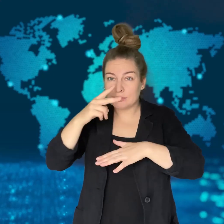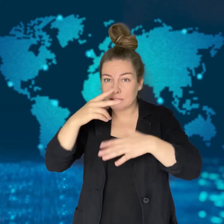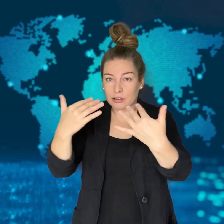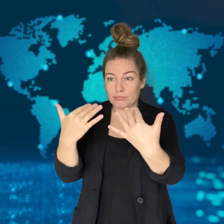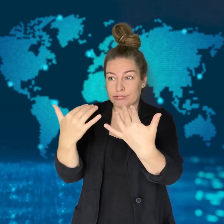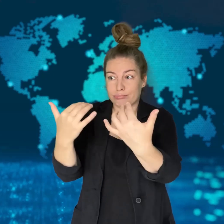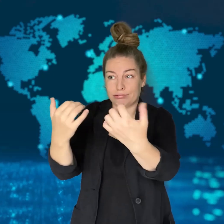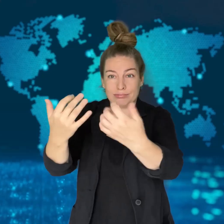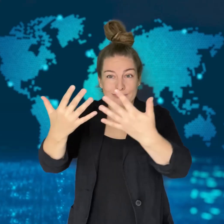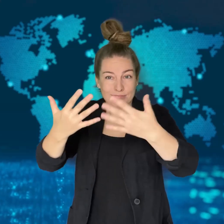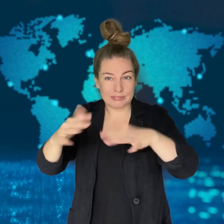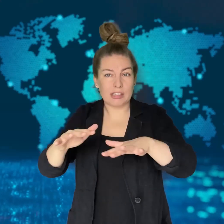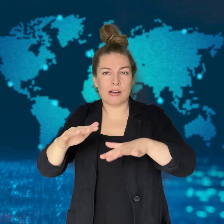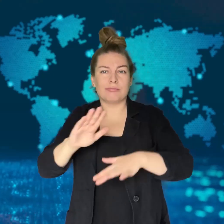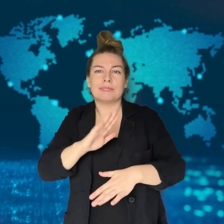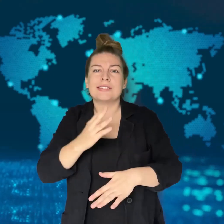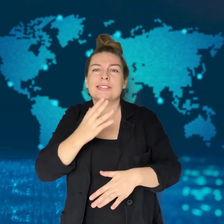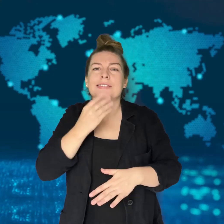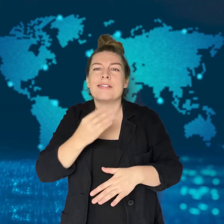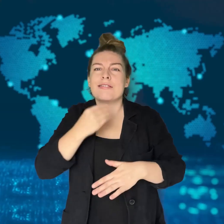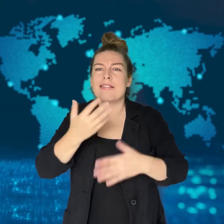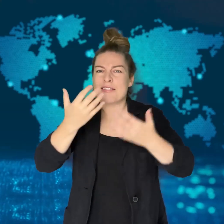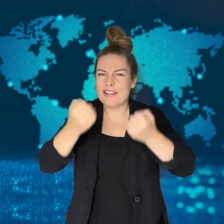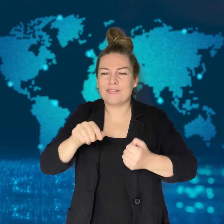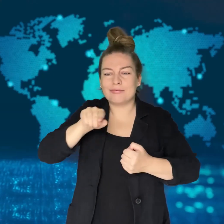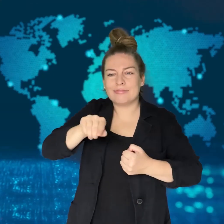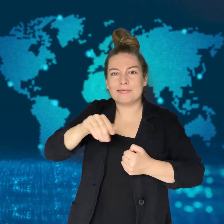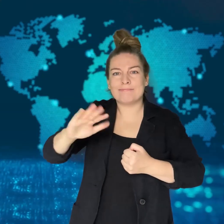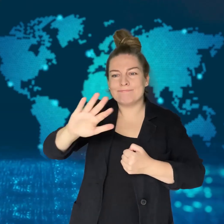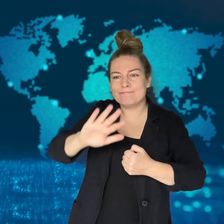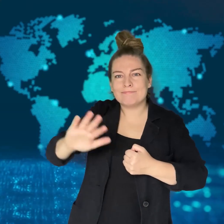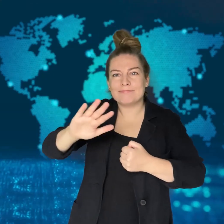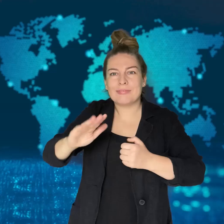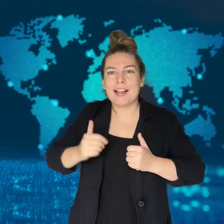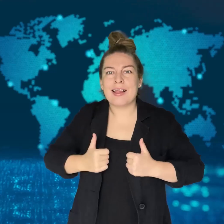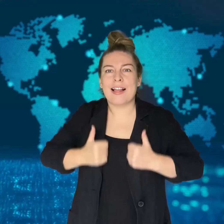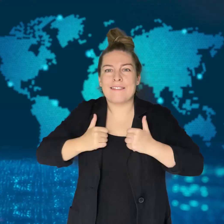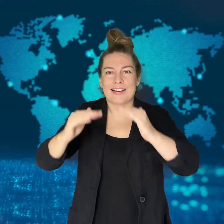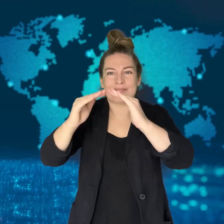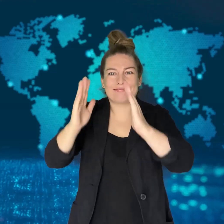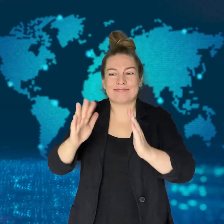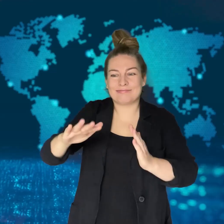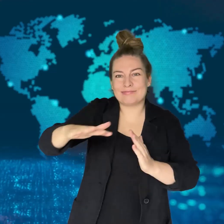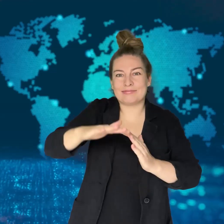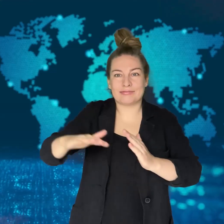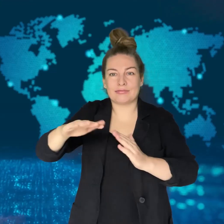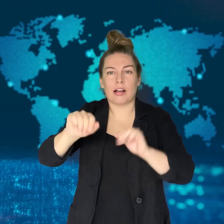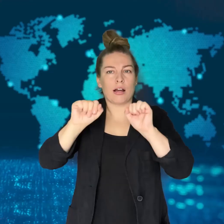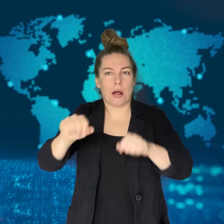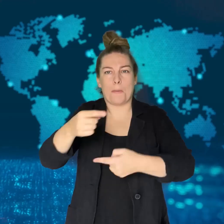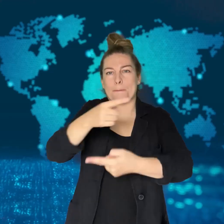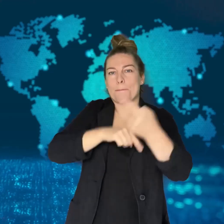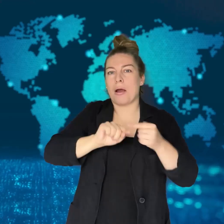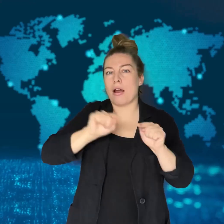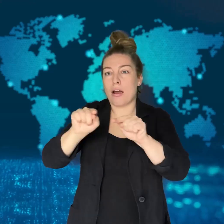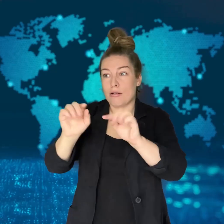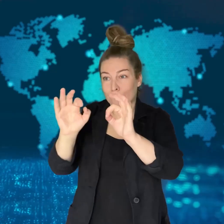Israel may be preparing for a ground invasion of southern Lebanon.